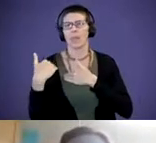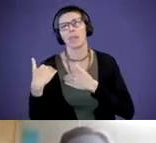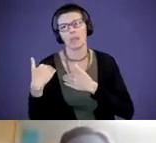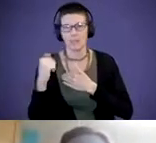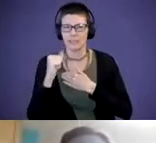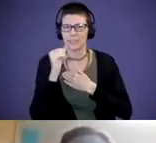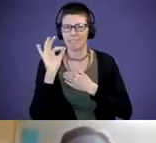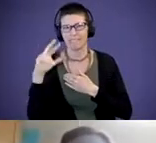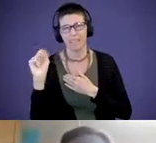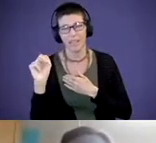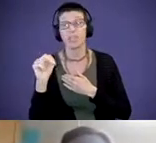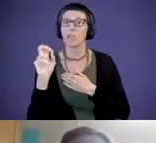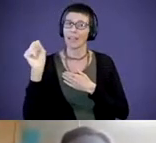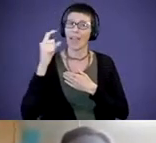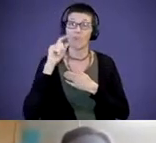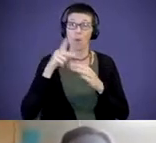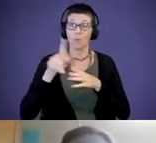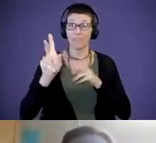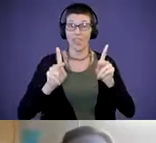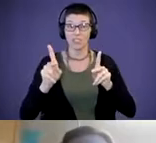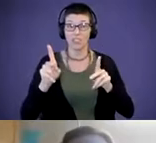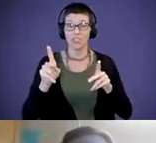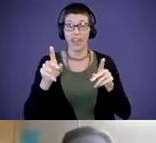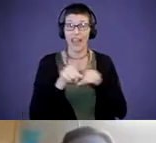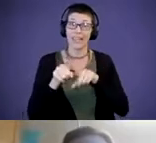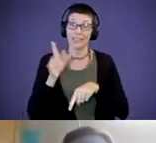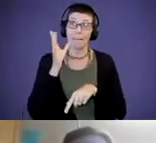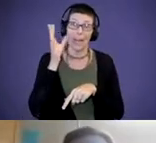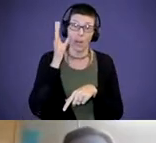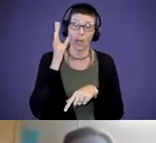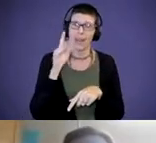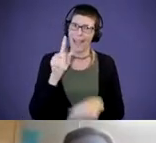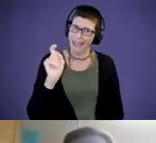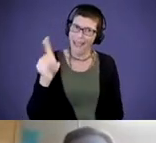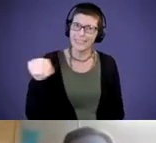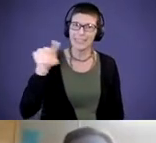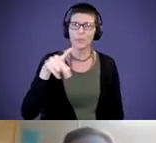yes, as a professional, and as a parent asked that professional to, “Hey, these